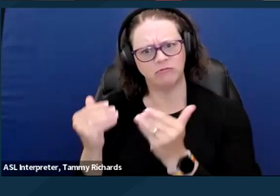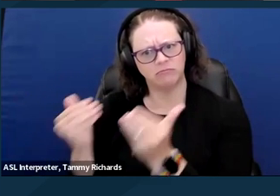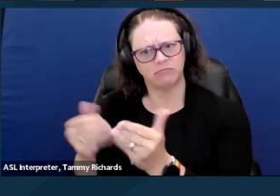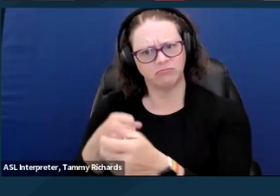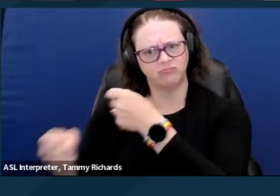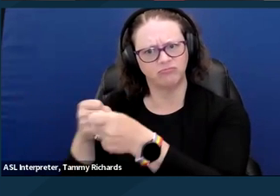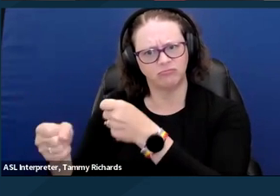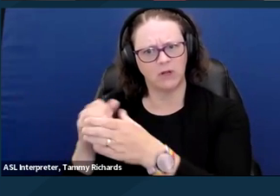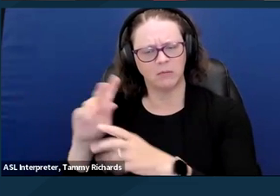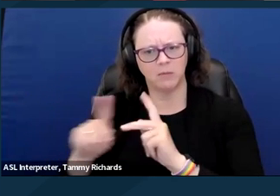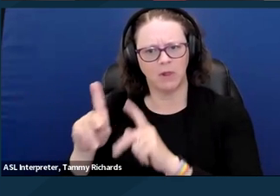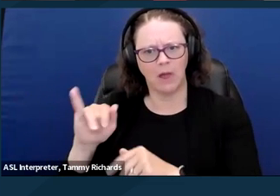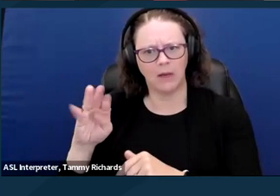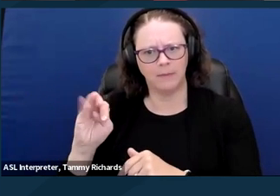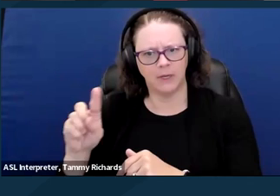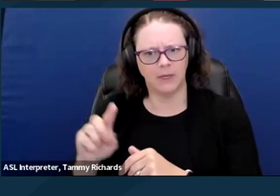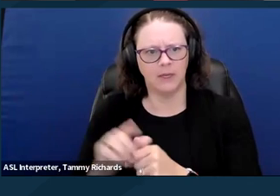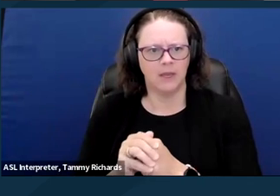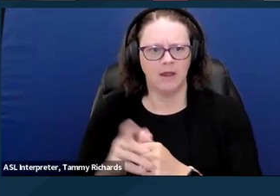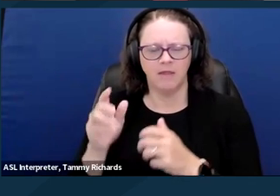and get more federal dollars into institutions,